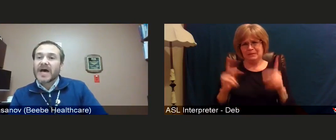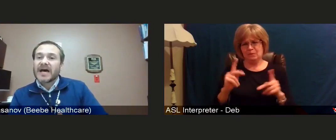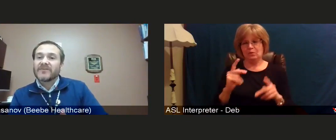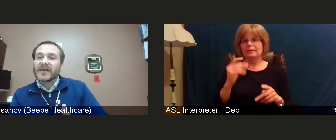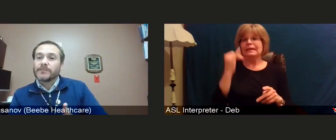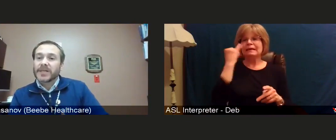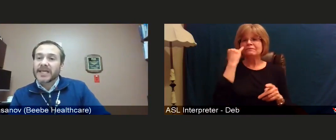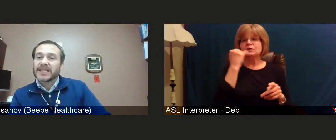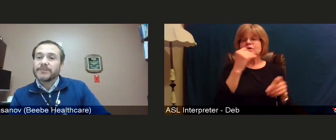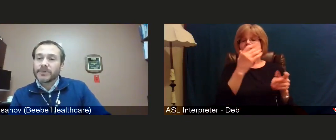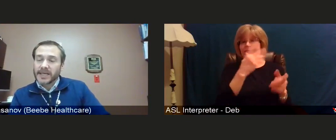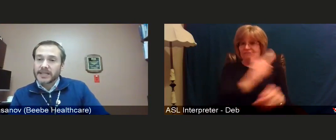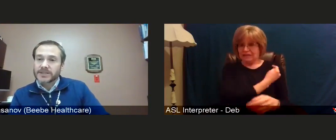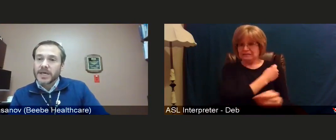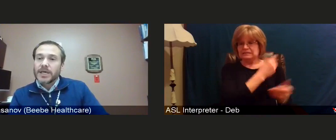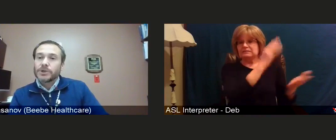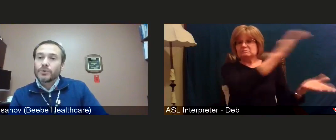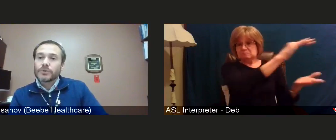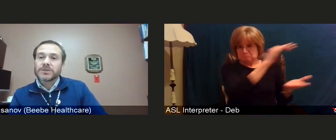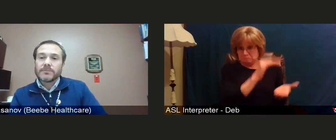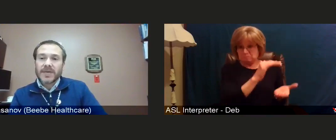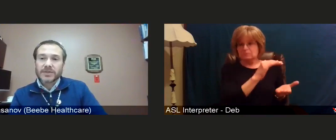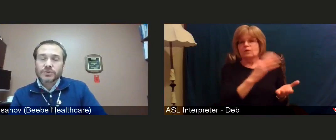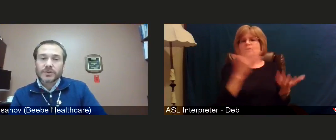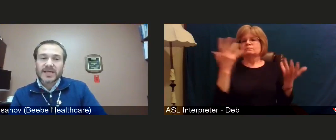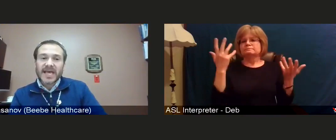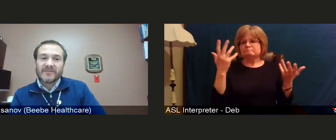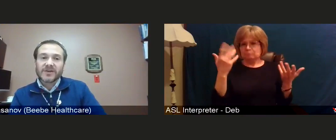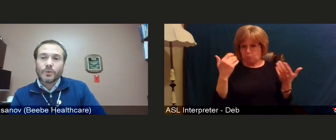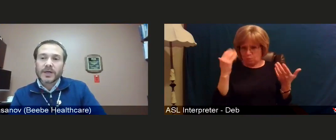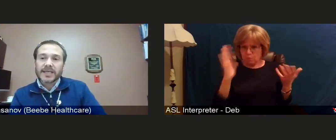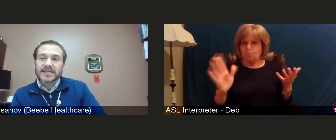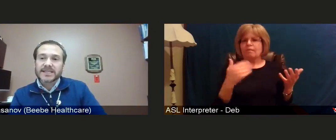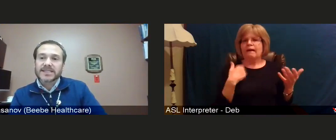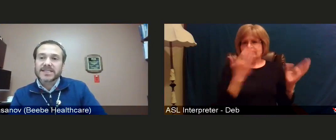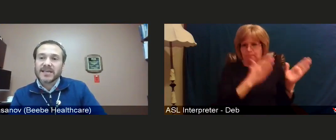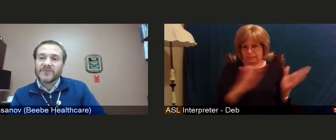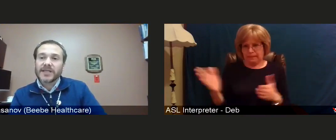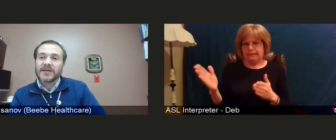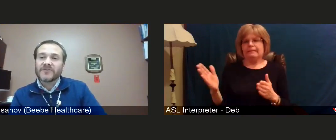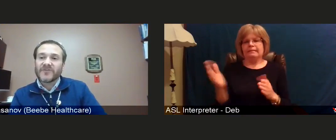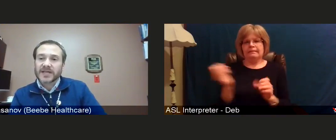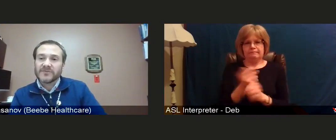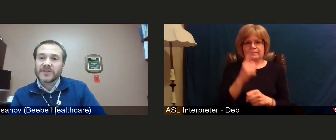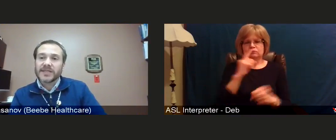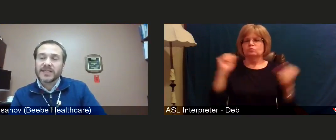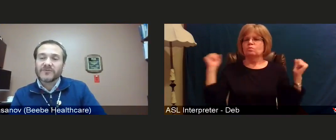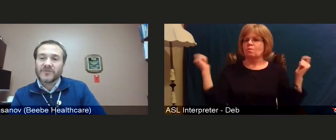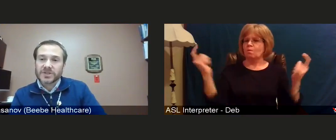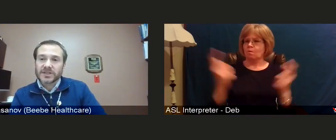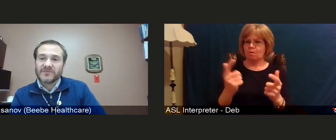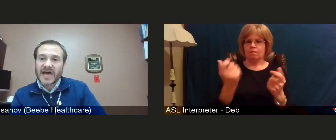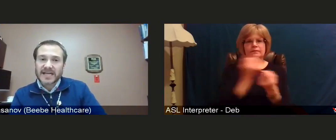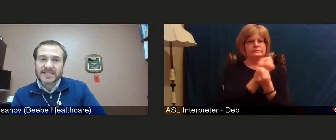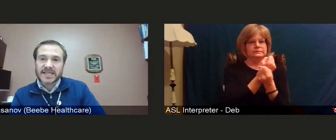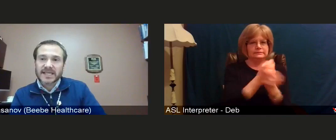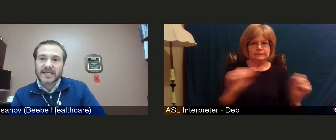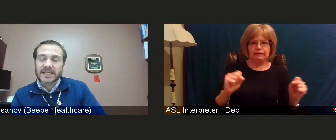to have a plan in place in order to make sure that everyone is safely, effectively and efficiently vaccinated,